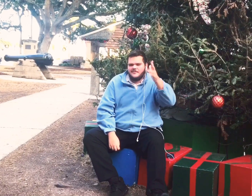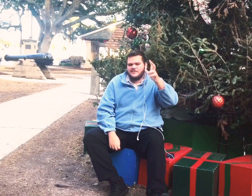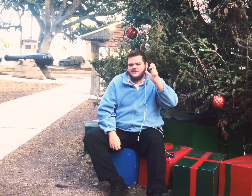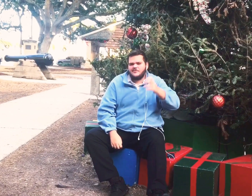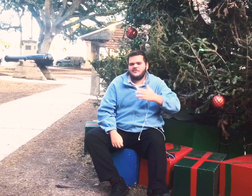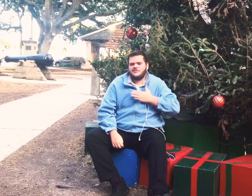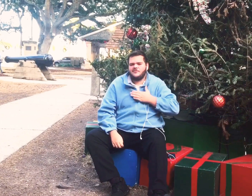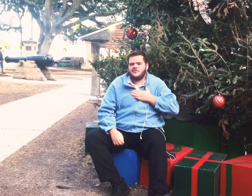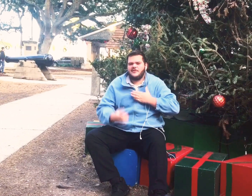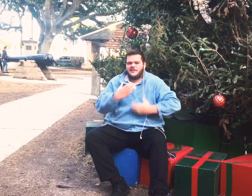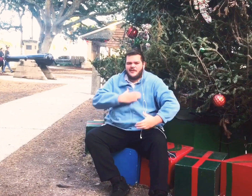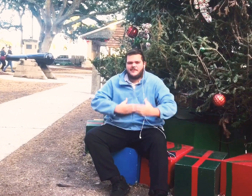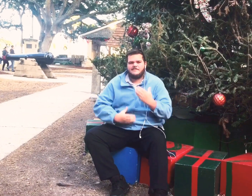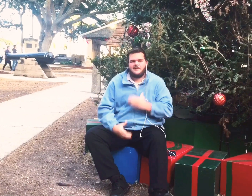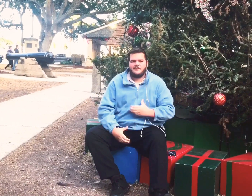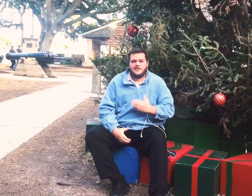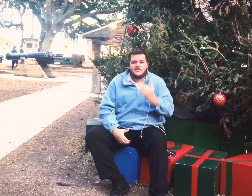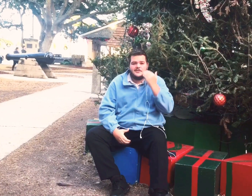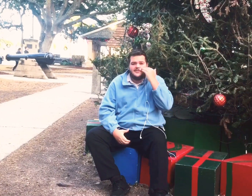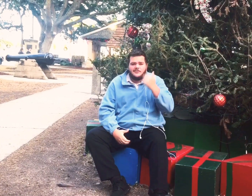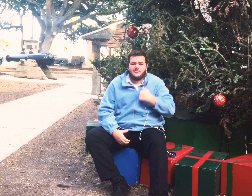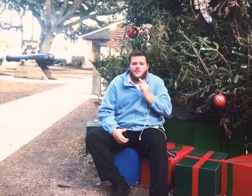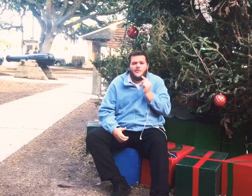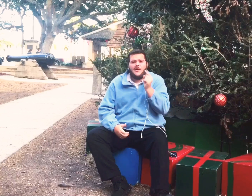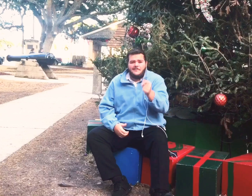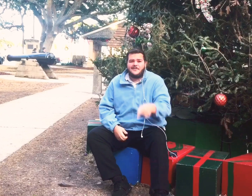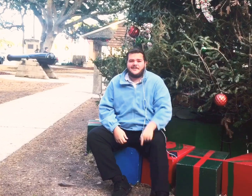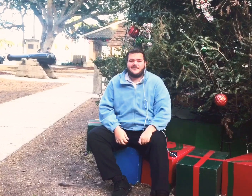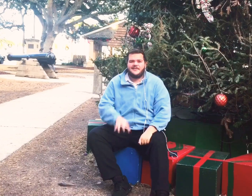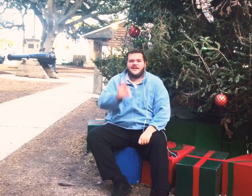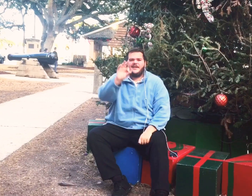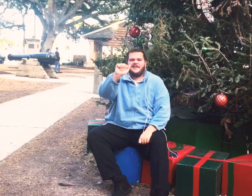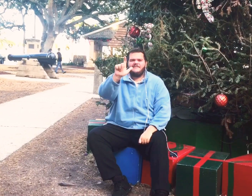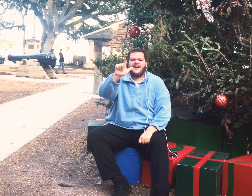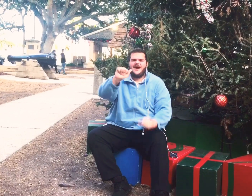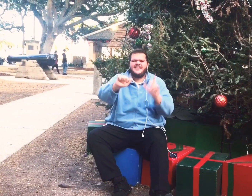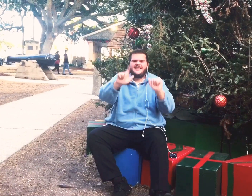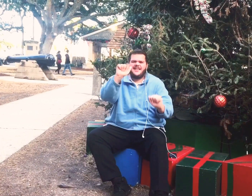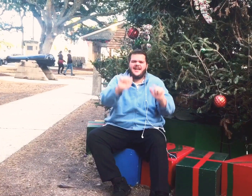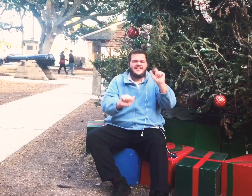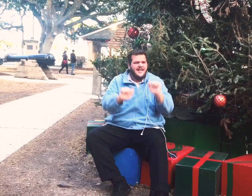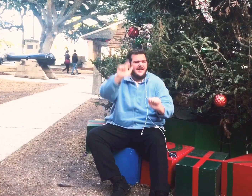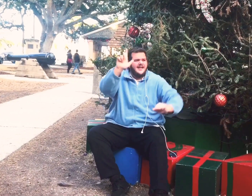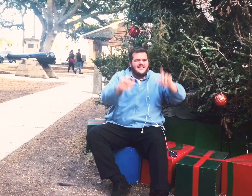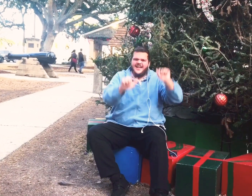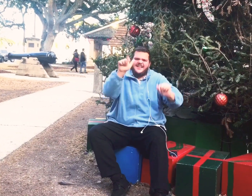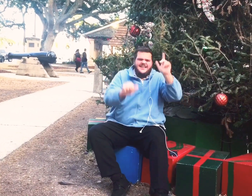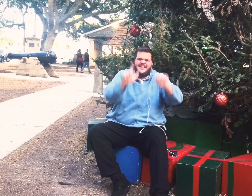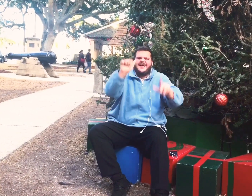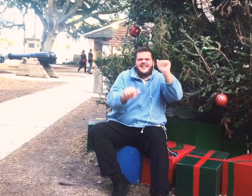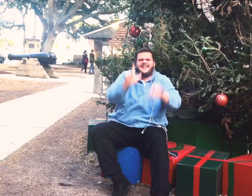He's gonna hear my wishes and know I miss ya fa la la la la la la la